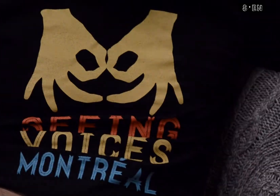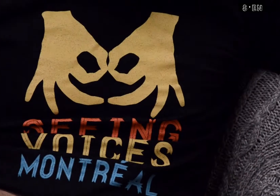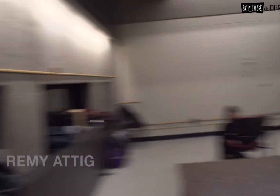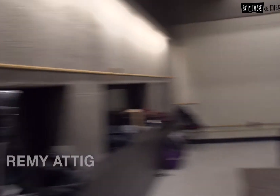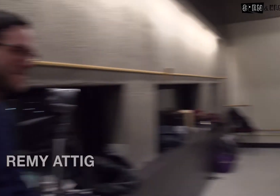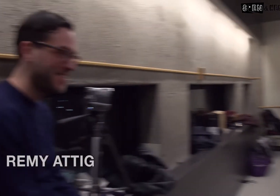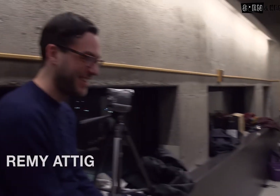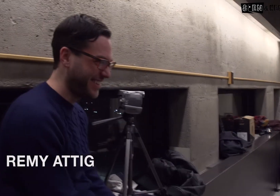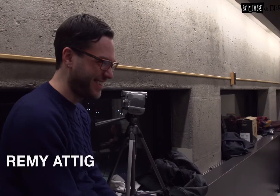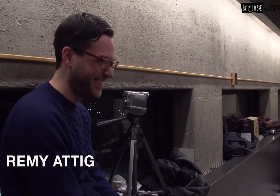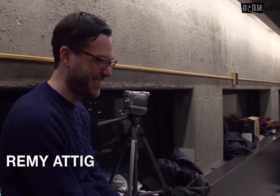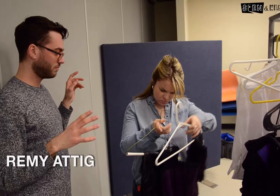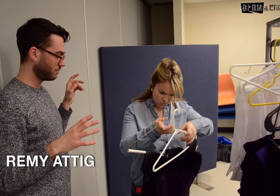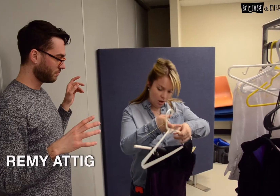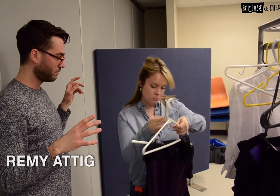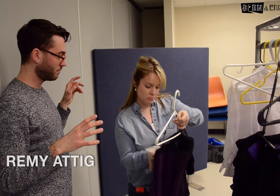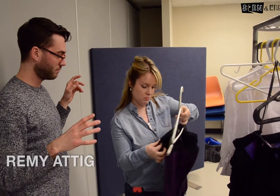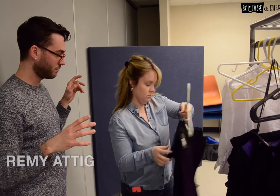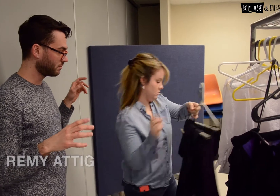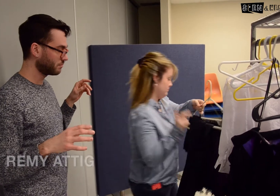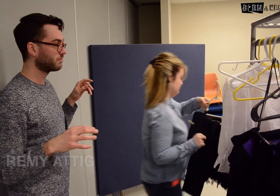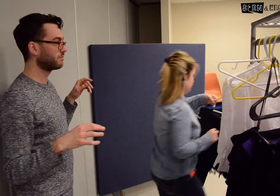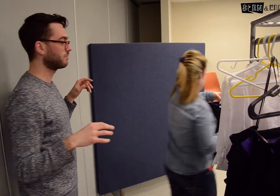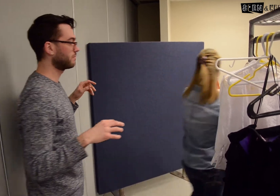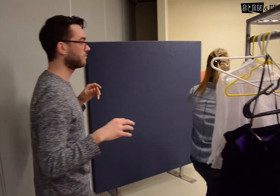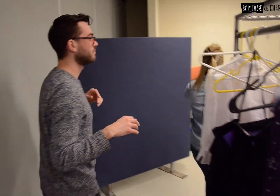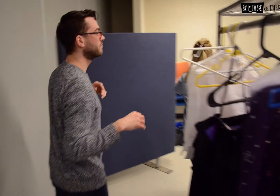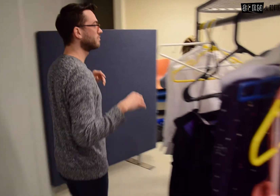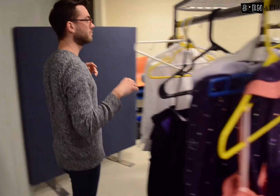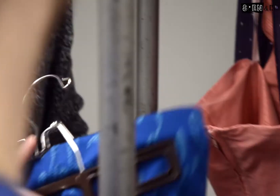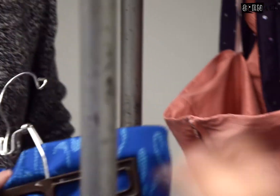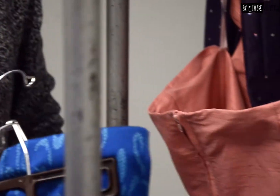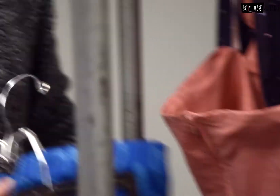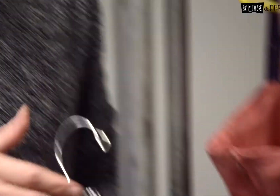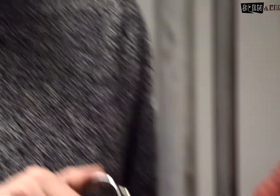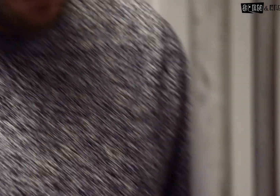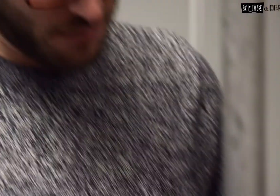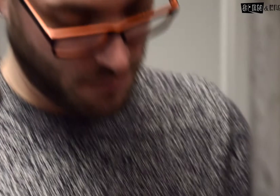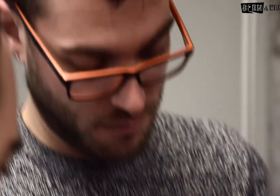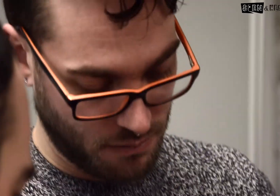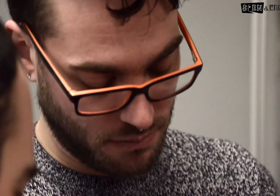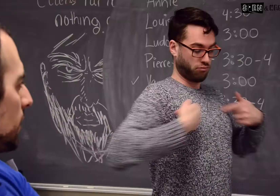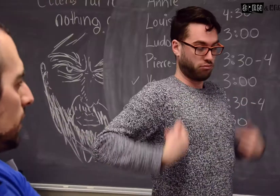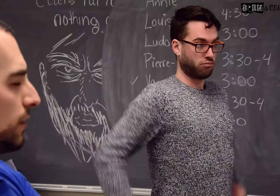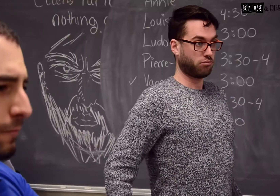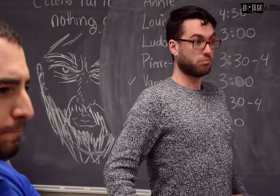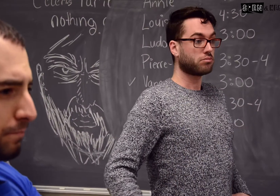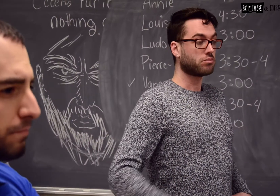I got involved with Seeing Voices last year, because I wanted to do costumes. I have done costumes before as well, so it's kind of fun.